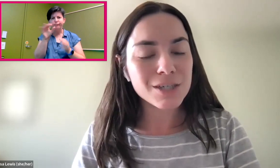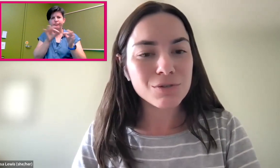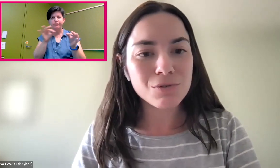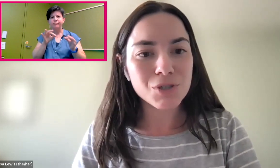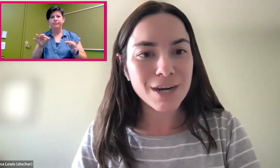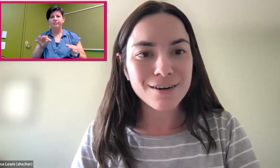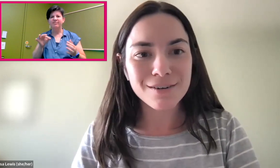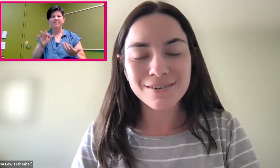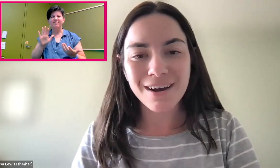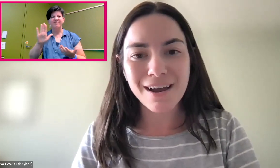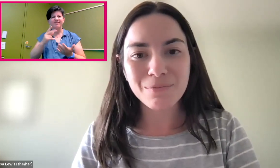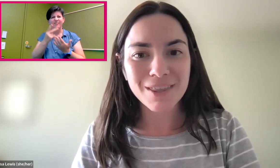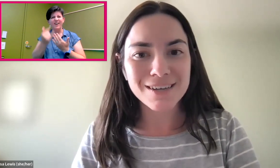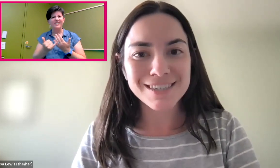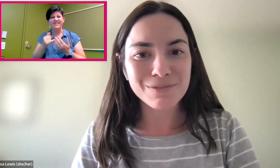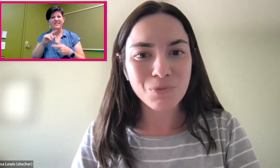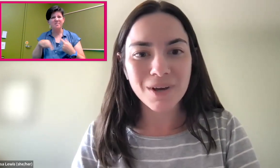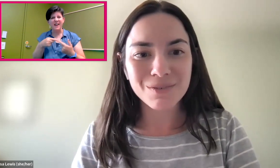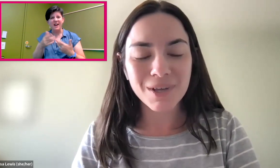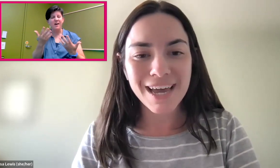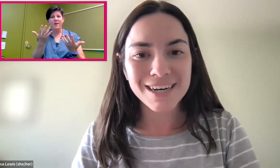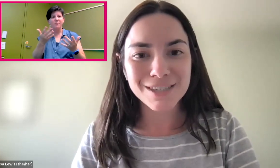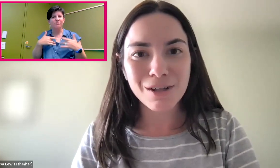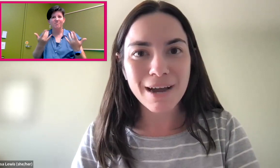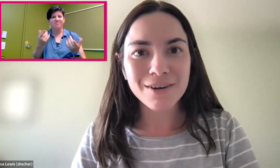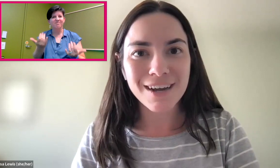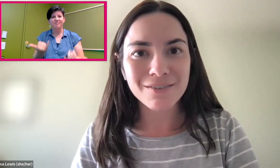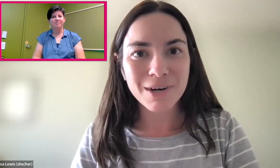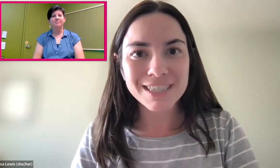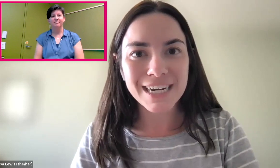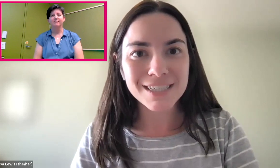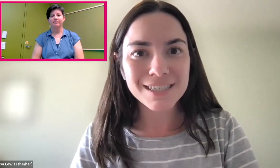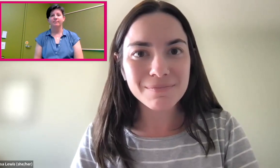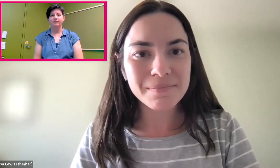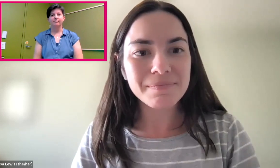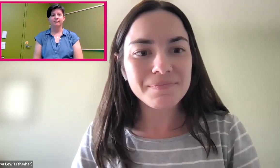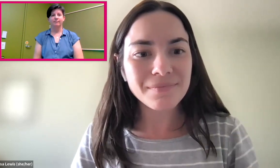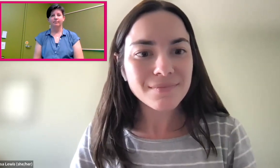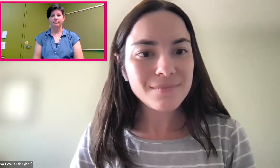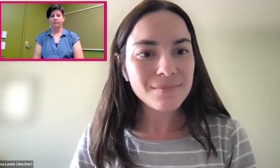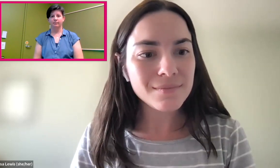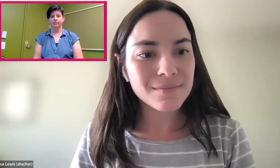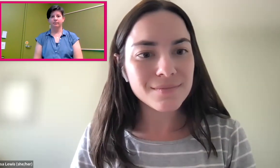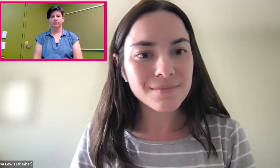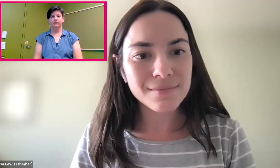Can you share with us what that is all about and kind of where it stands?